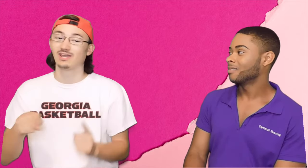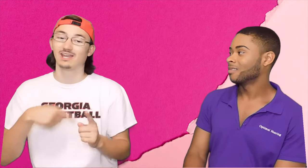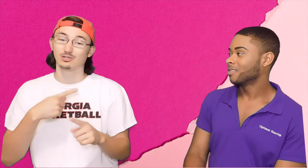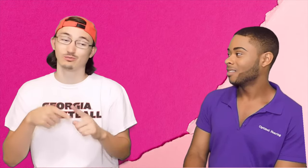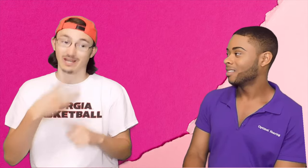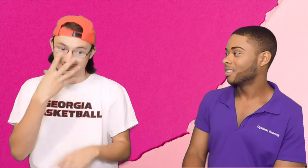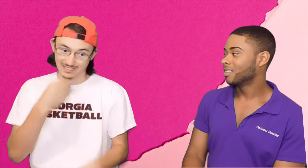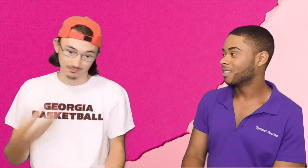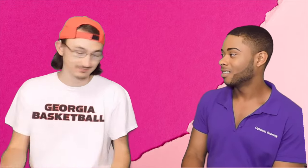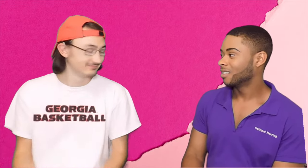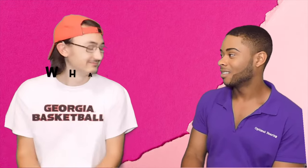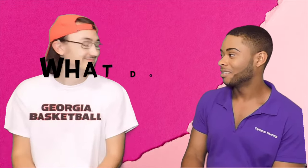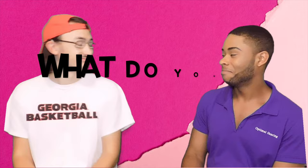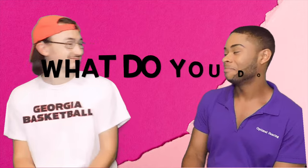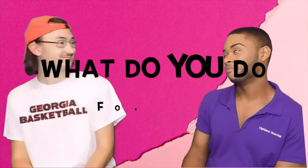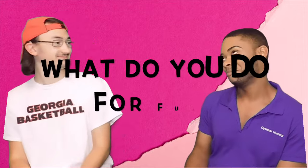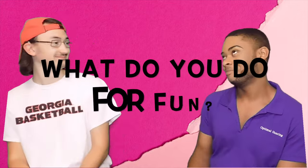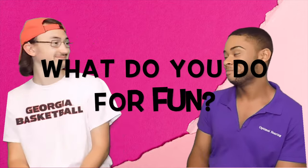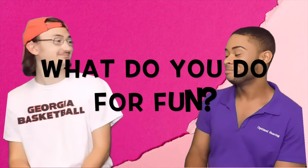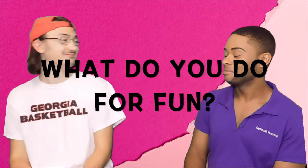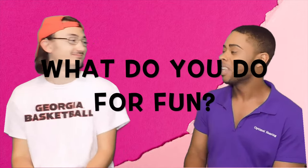But I need sleep, you know, but anyway..